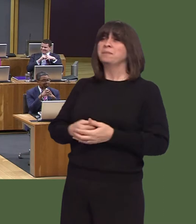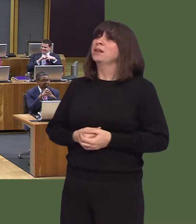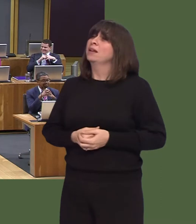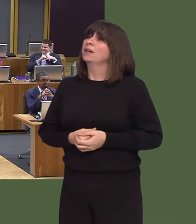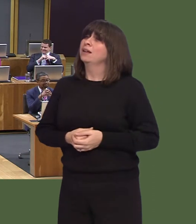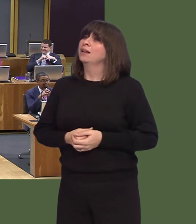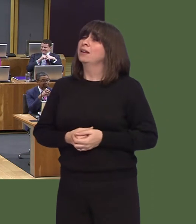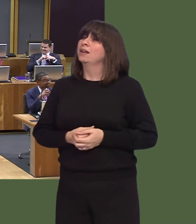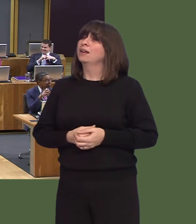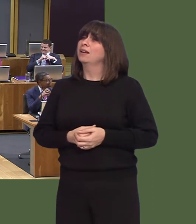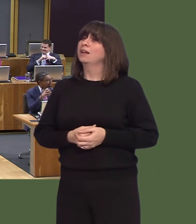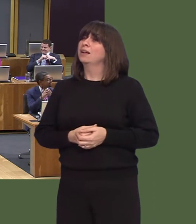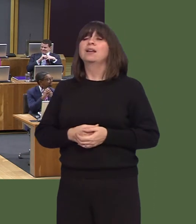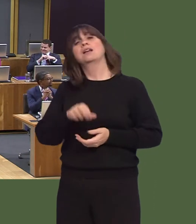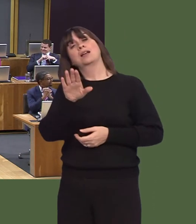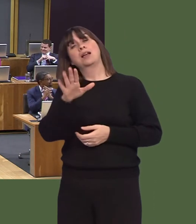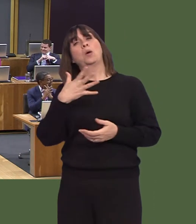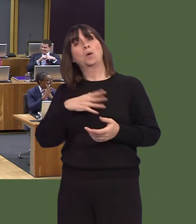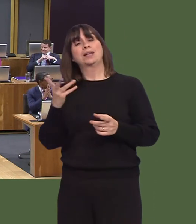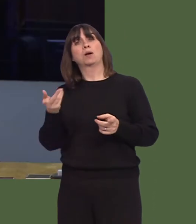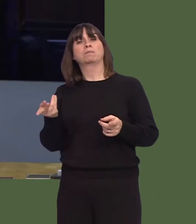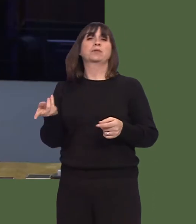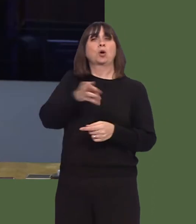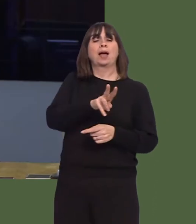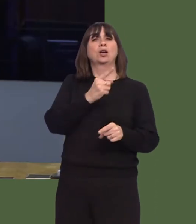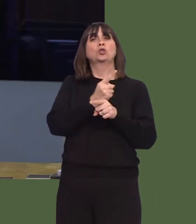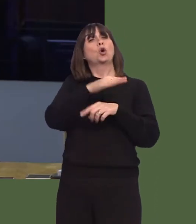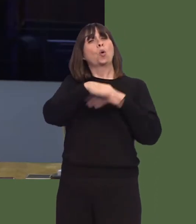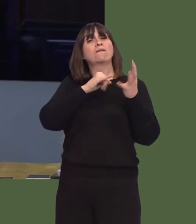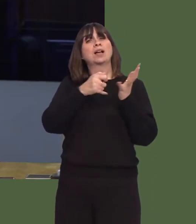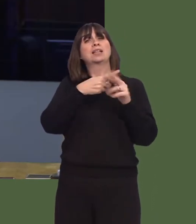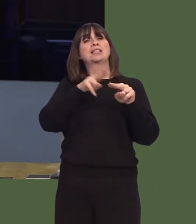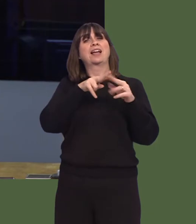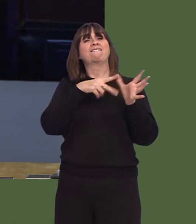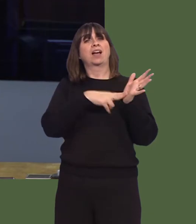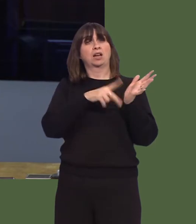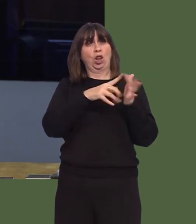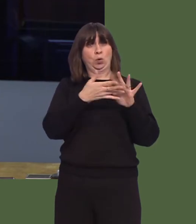And can I return to the point that was raised by Steffan Lewis earlier on?